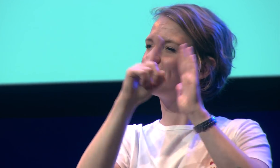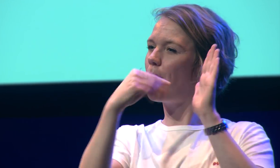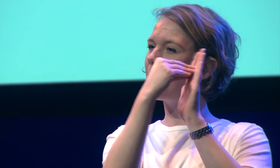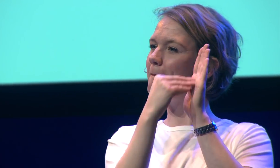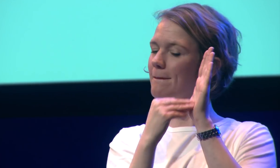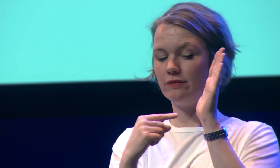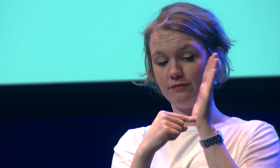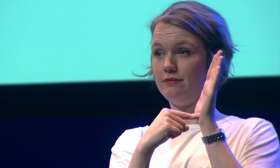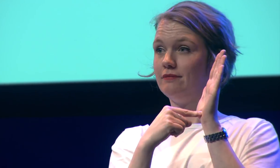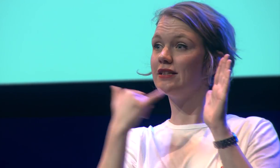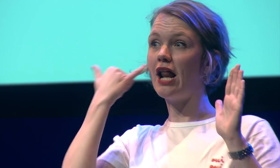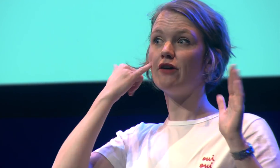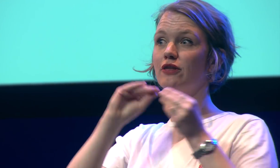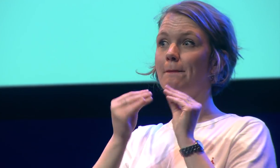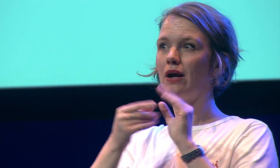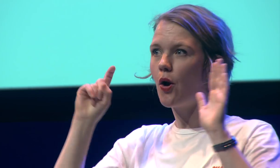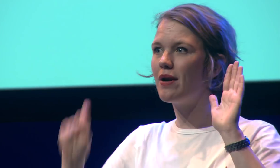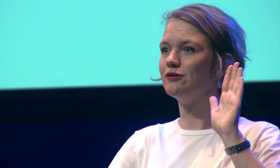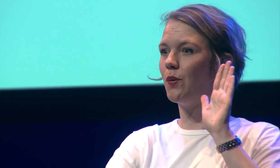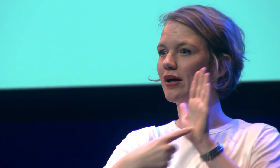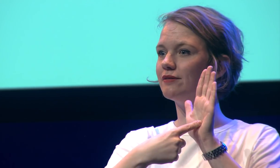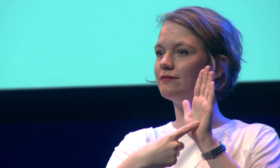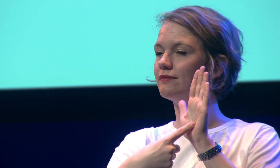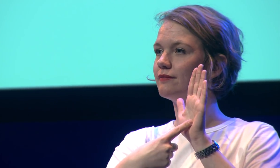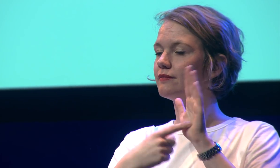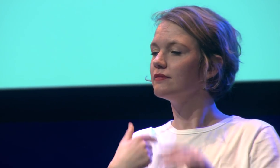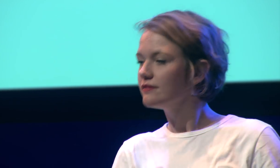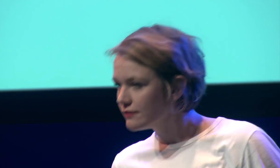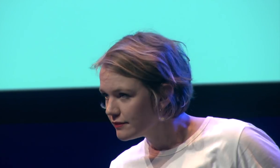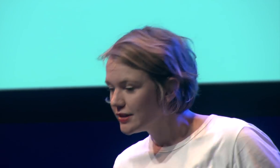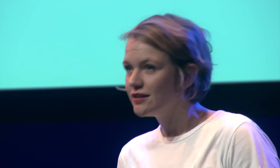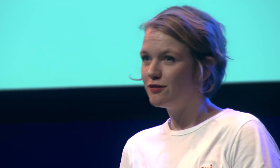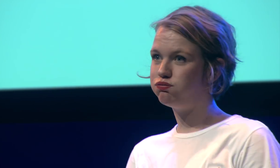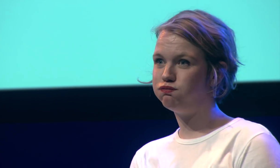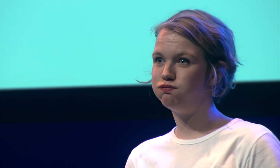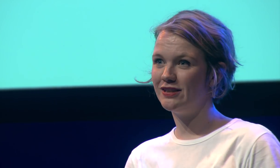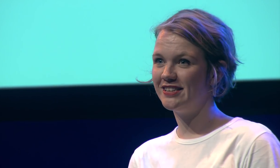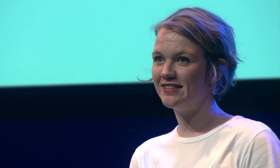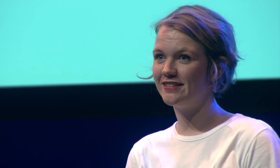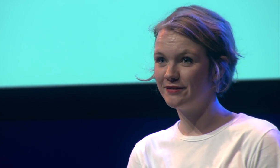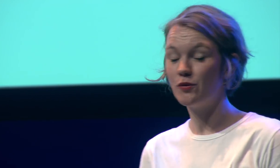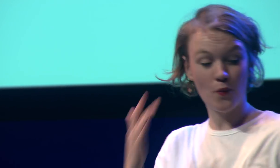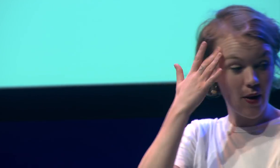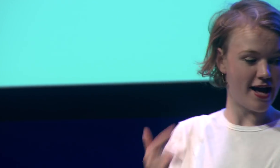something or something else yeah well phone number is mandatory and it's